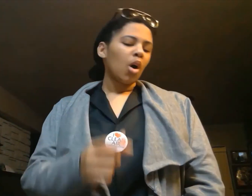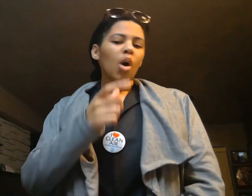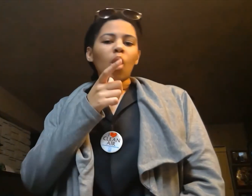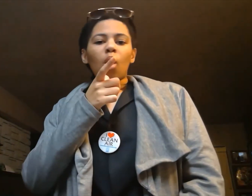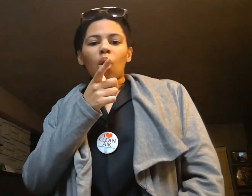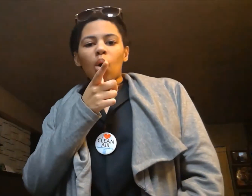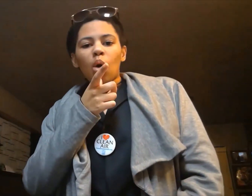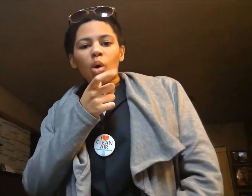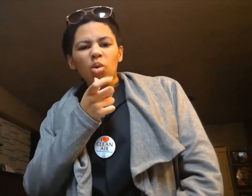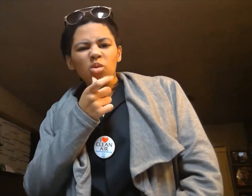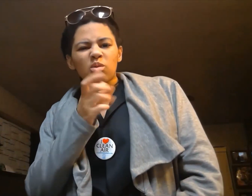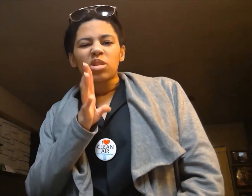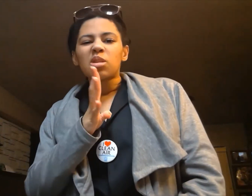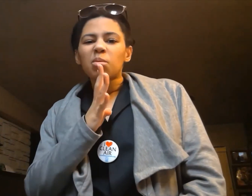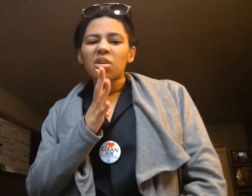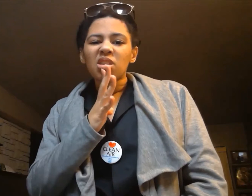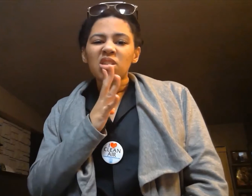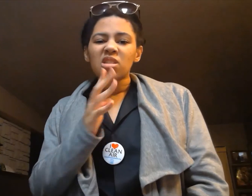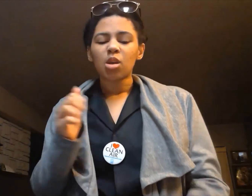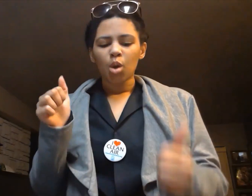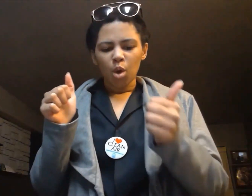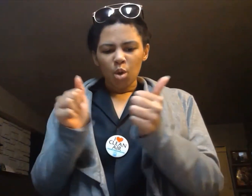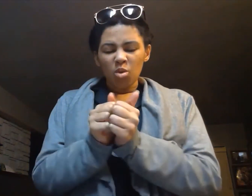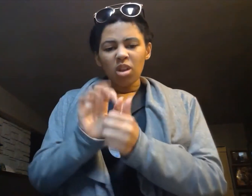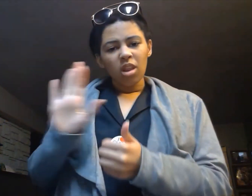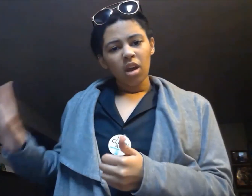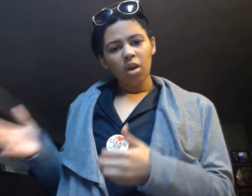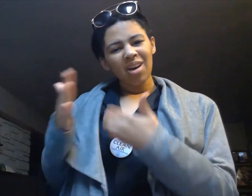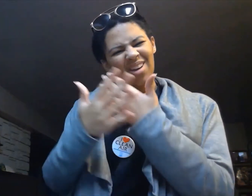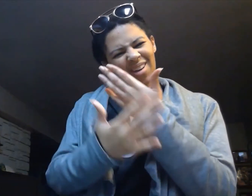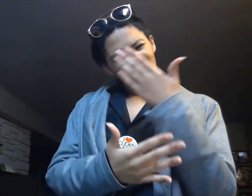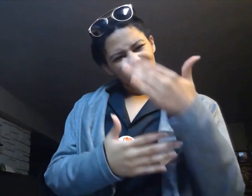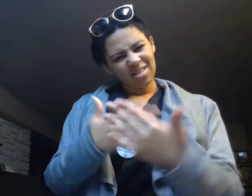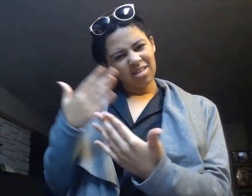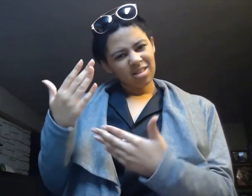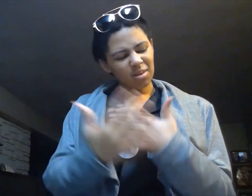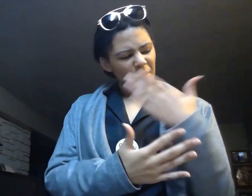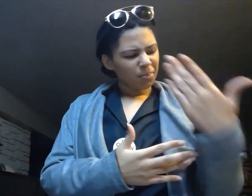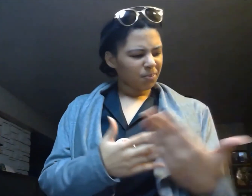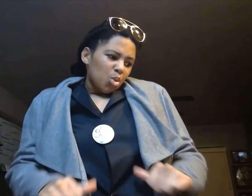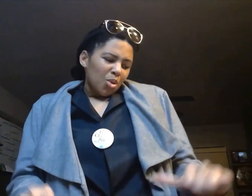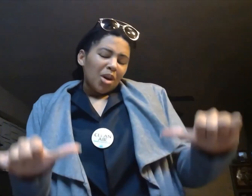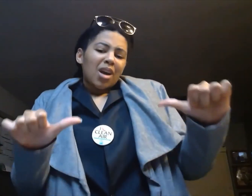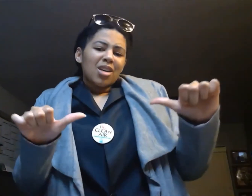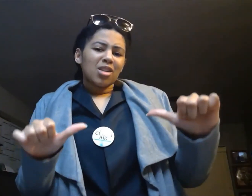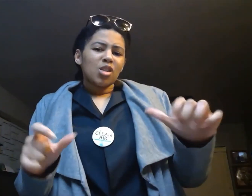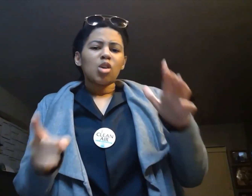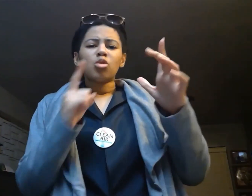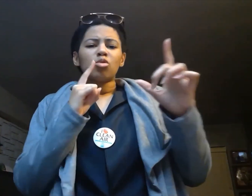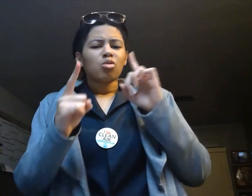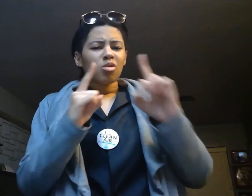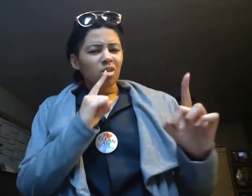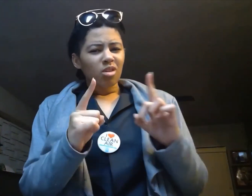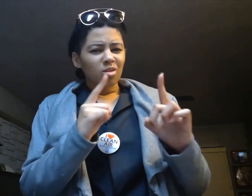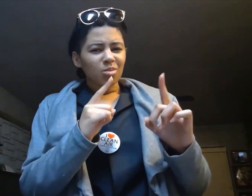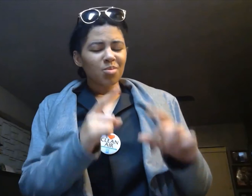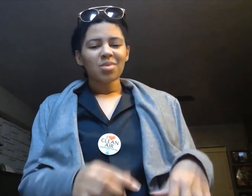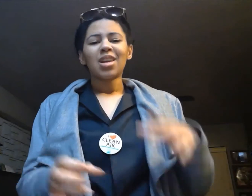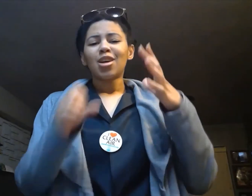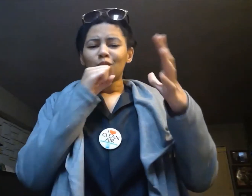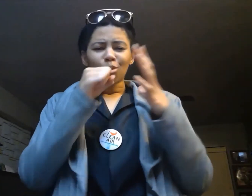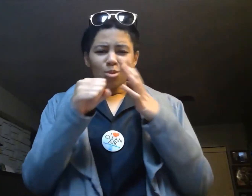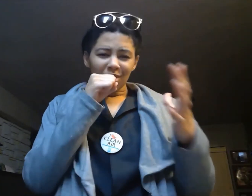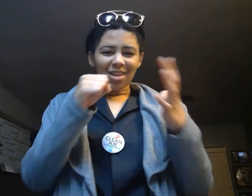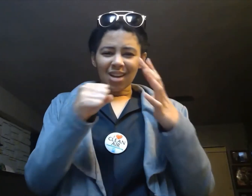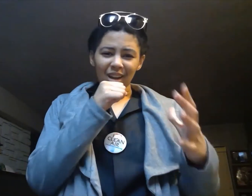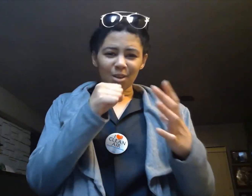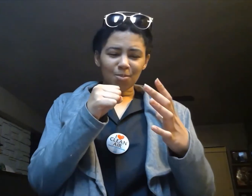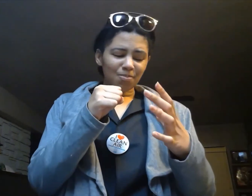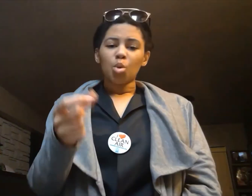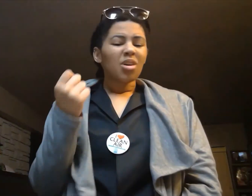who speaks with their hands, tries to talk, tries to communicate,